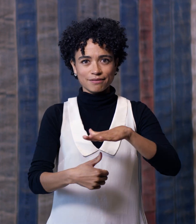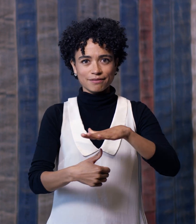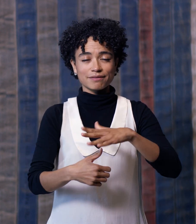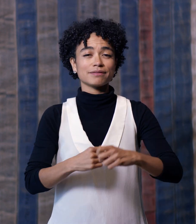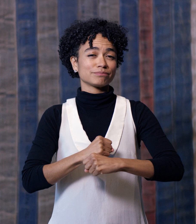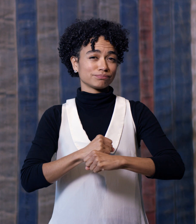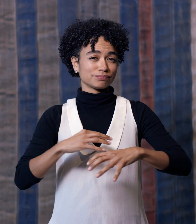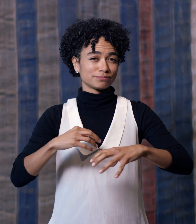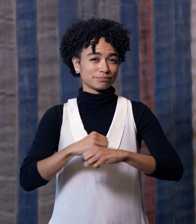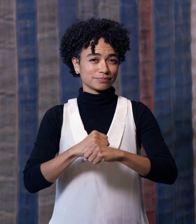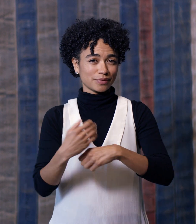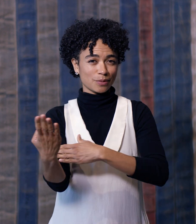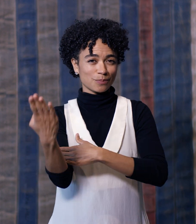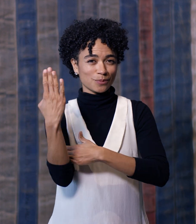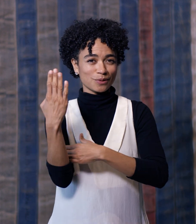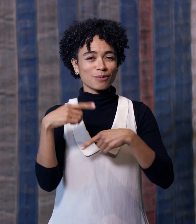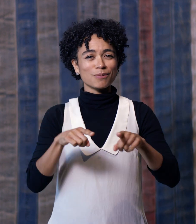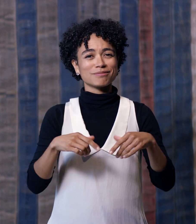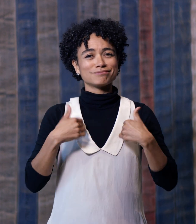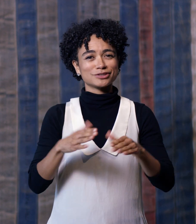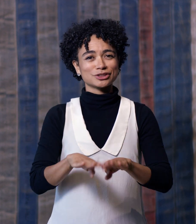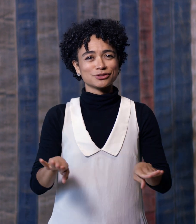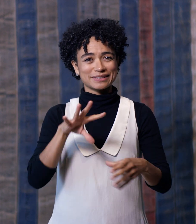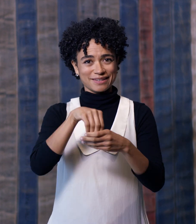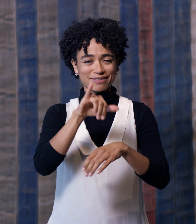It exploded in the morning while children were present.